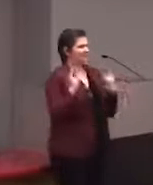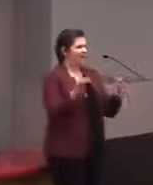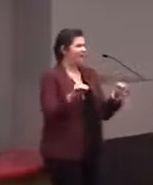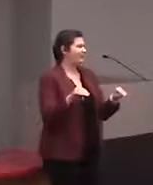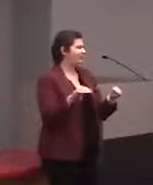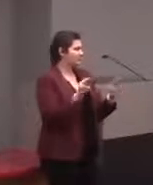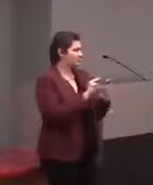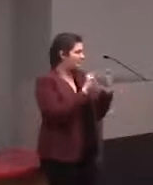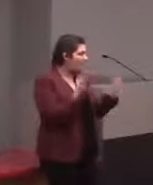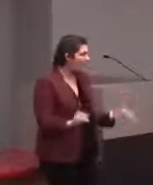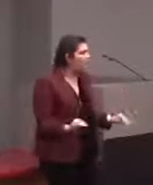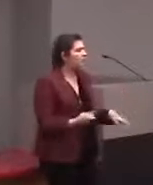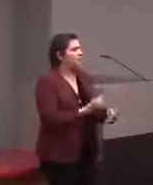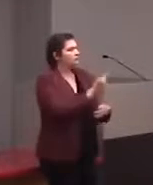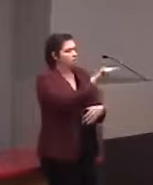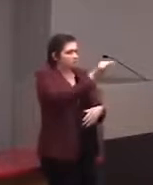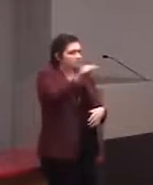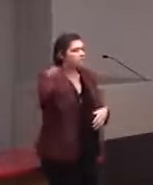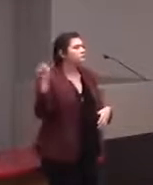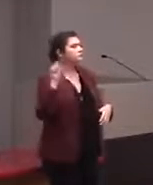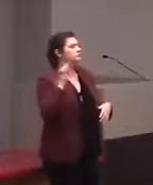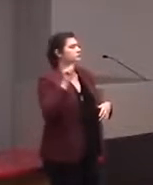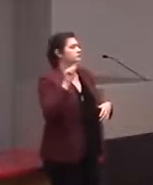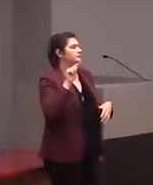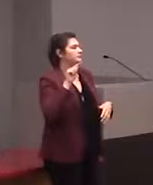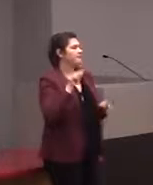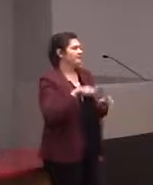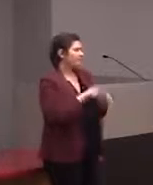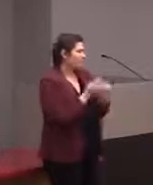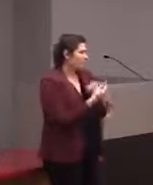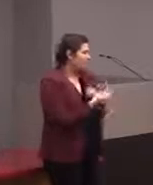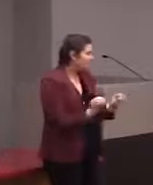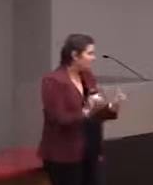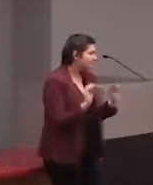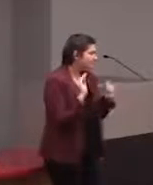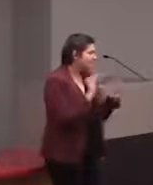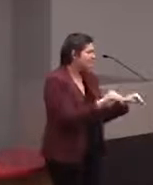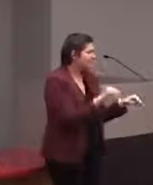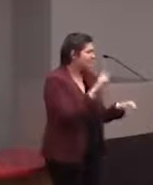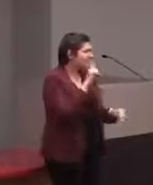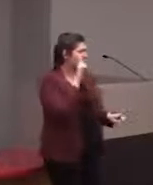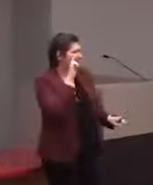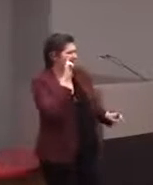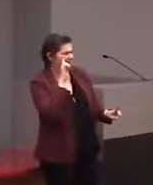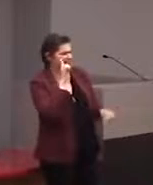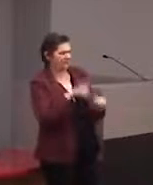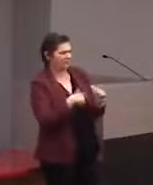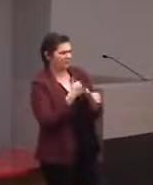and in different offices. I forget which one I passed around.